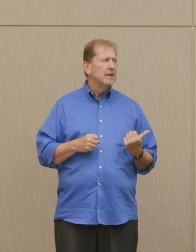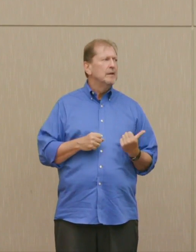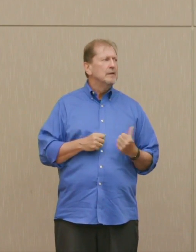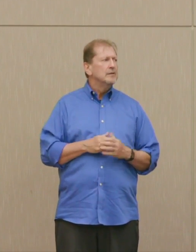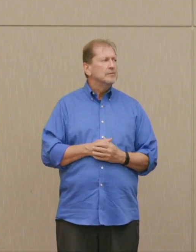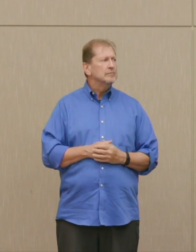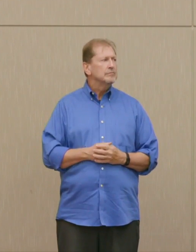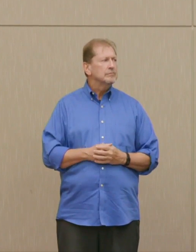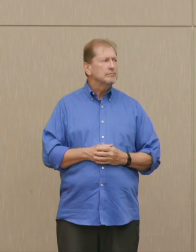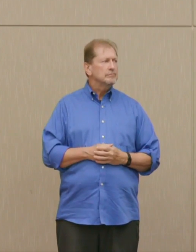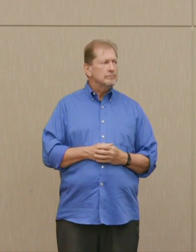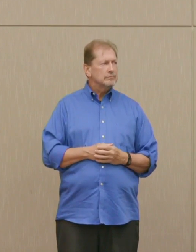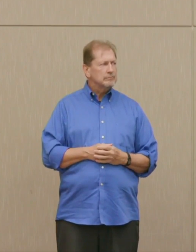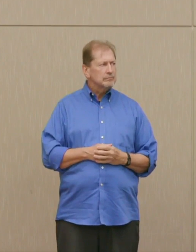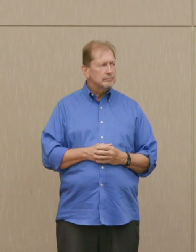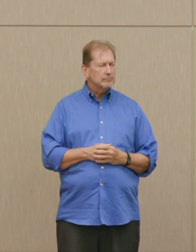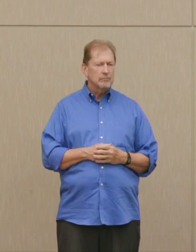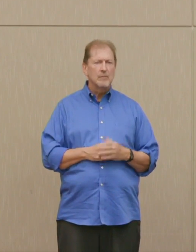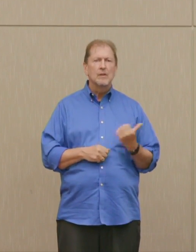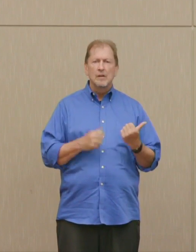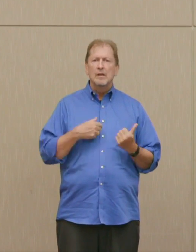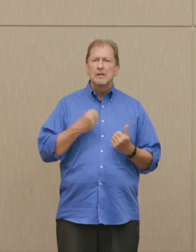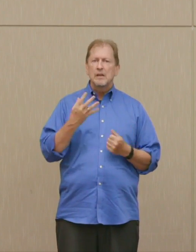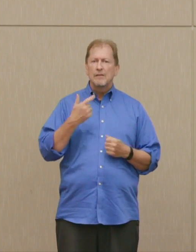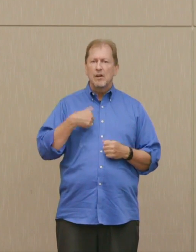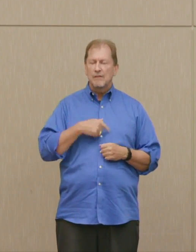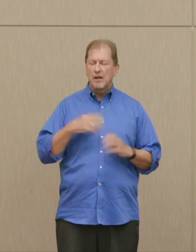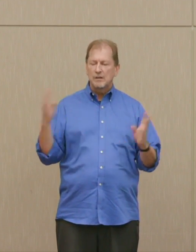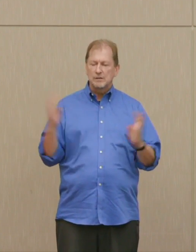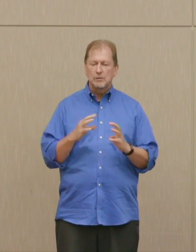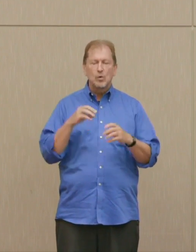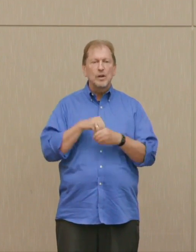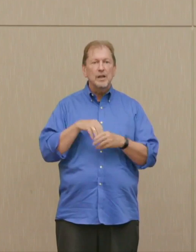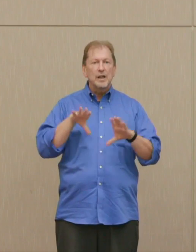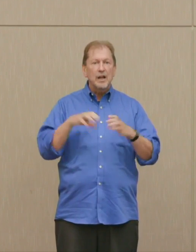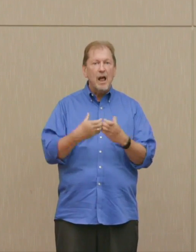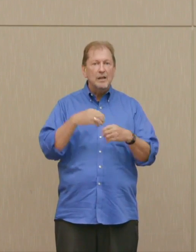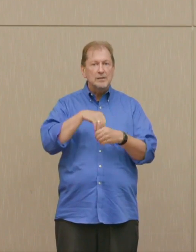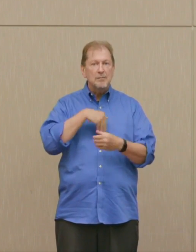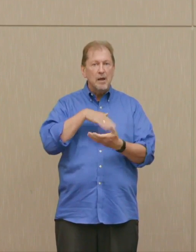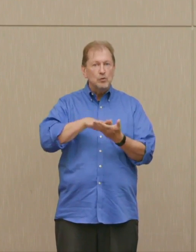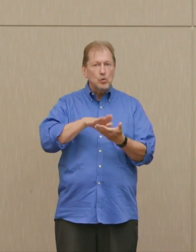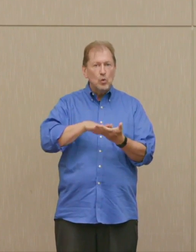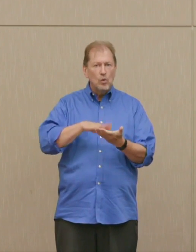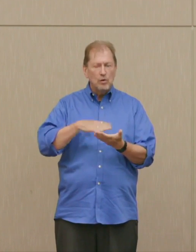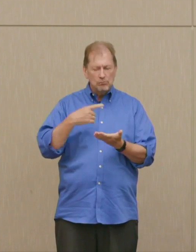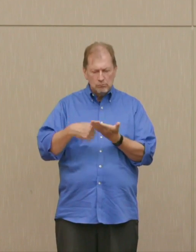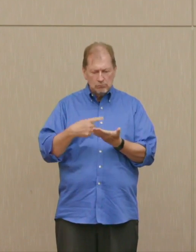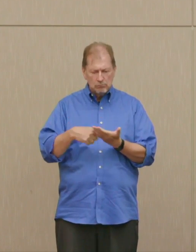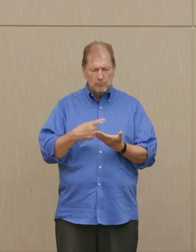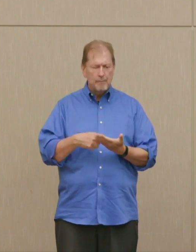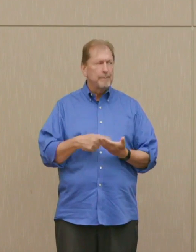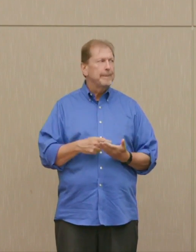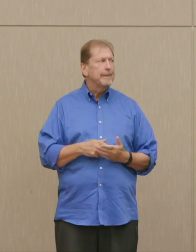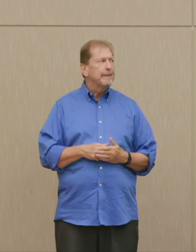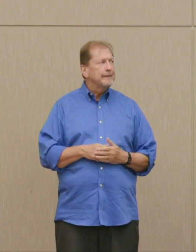A dozen or so of us who'd been in a class at my school, private school in Detroit, Bloomfield